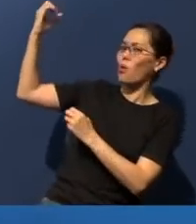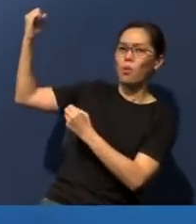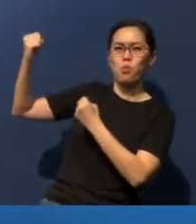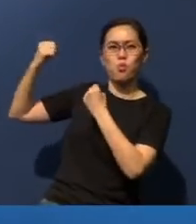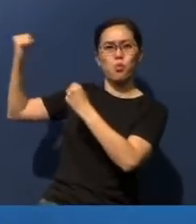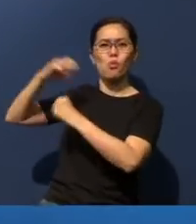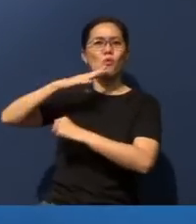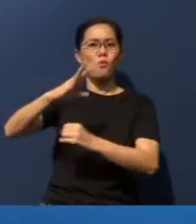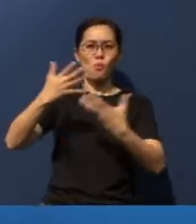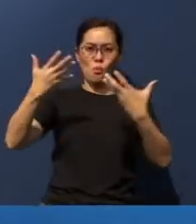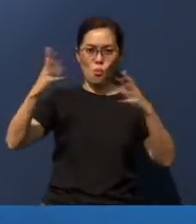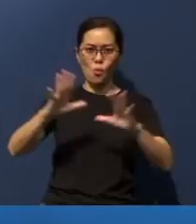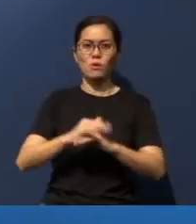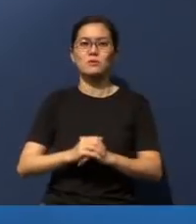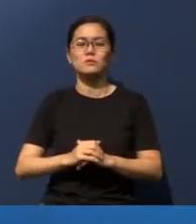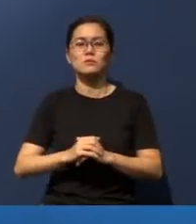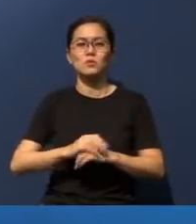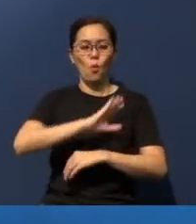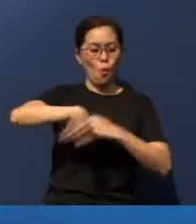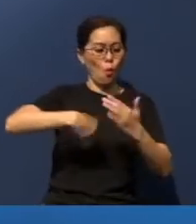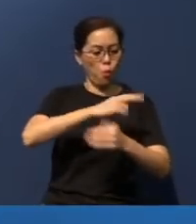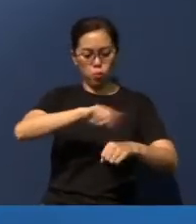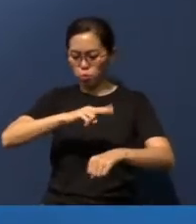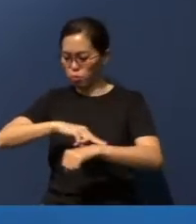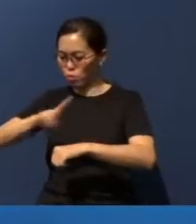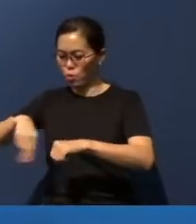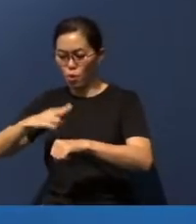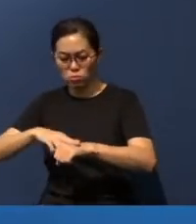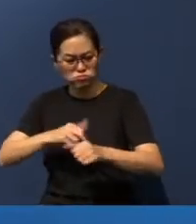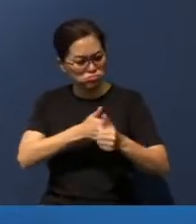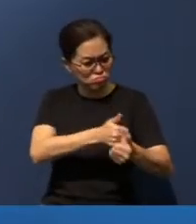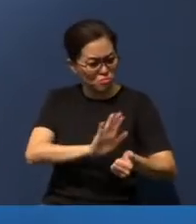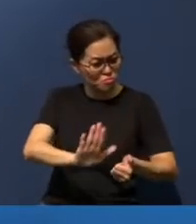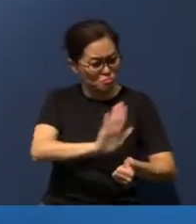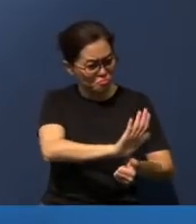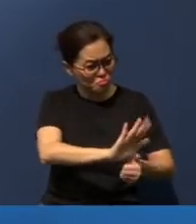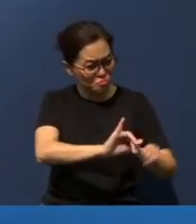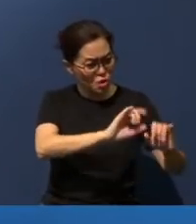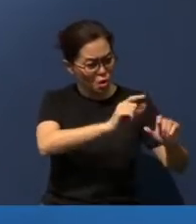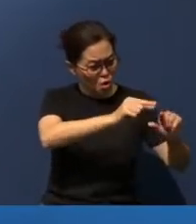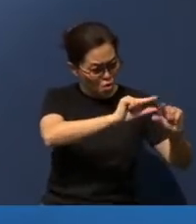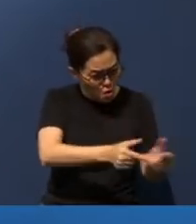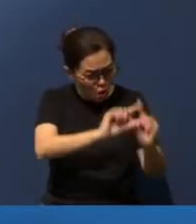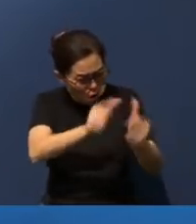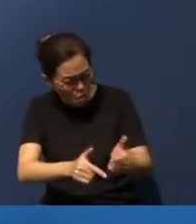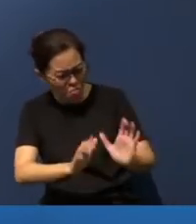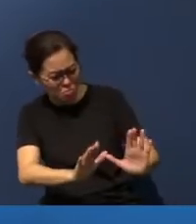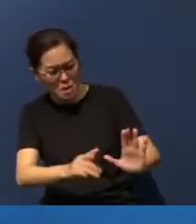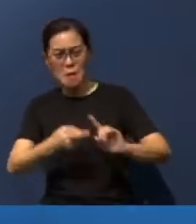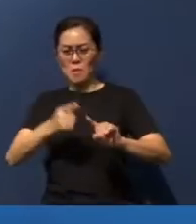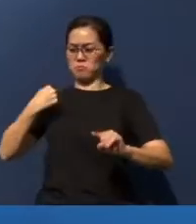All the nations may walk in the name of their gods, but we will walk in the name